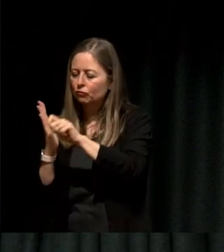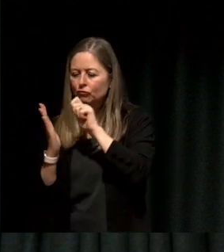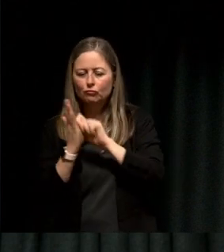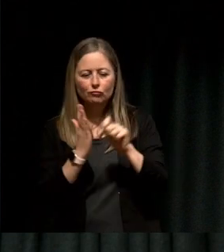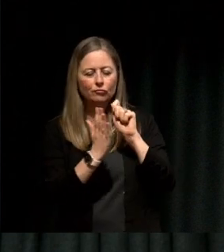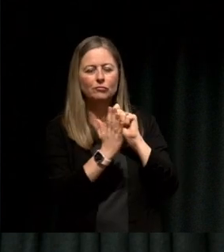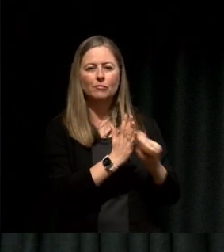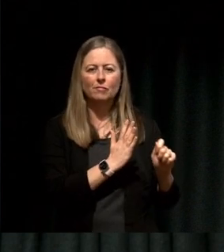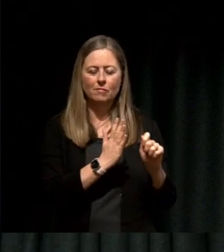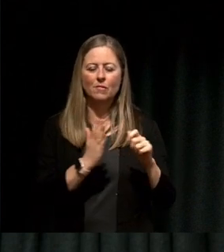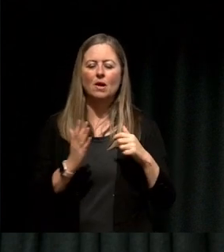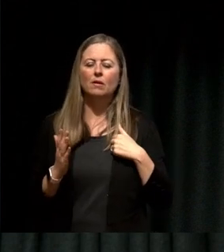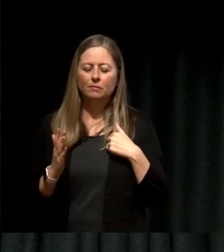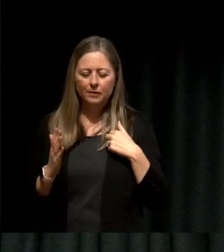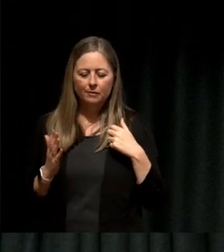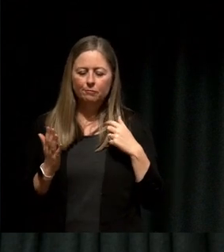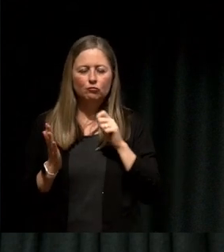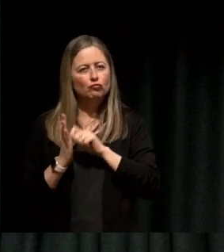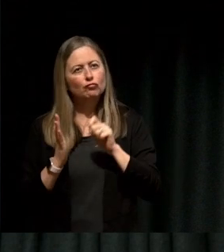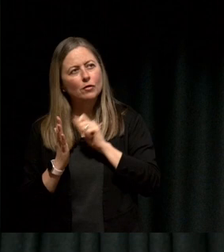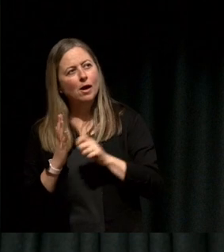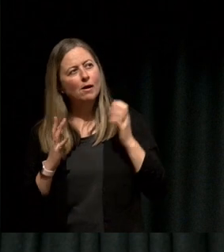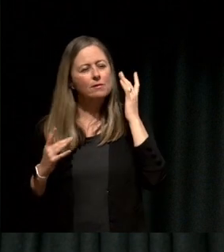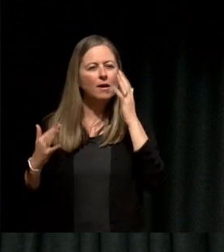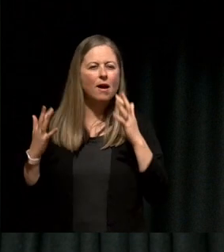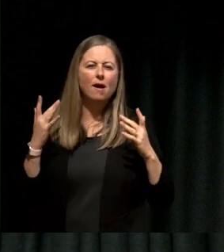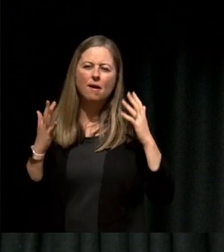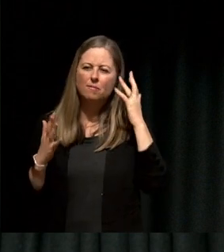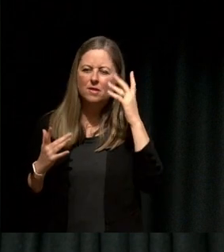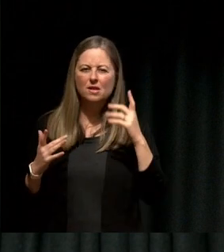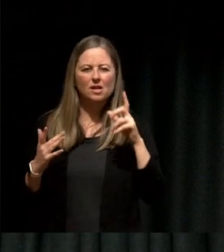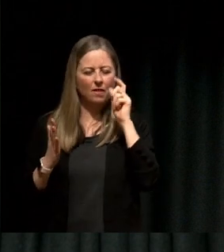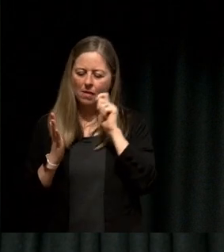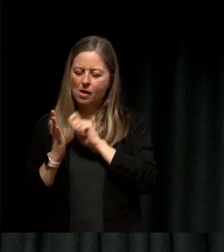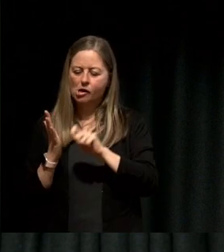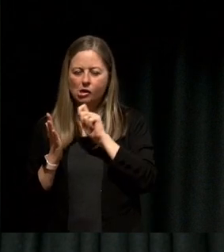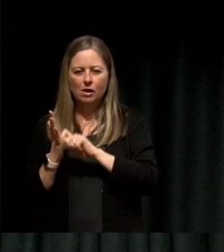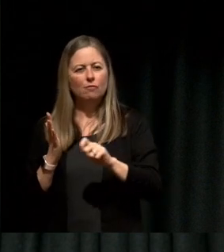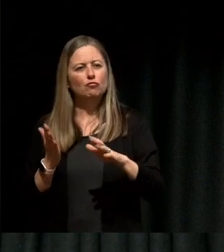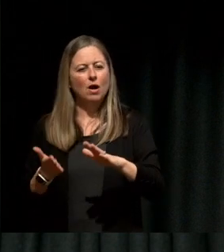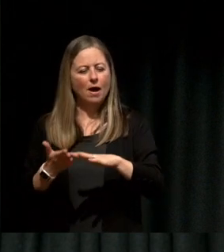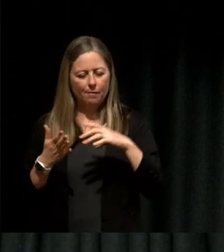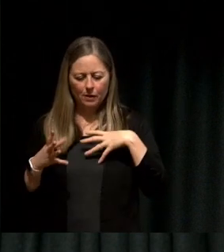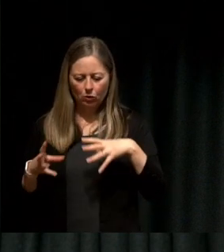once I process that like if I'm thinking about something it just helps me write out and process that, pen to paper.